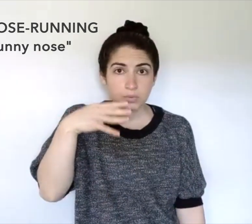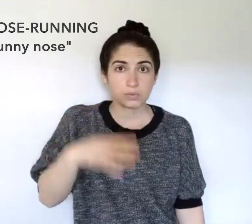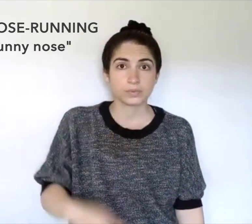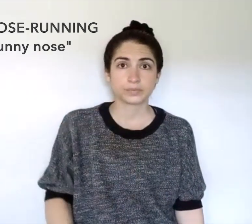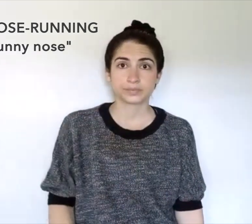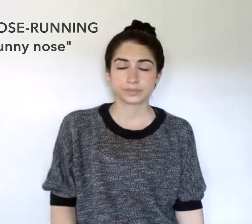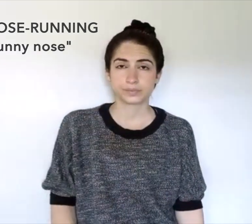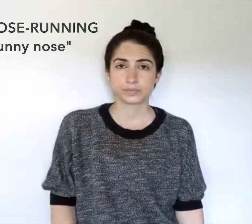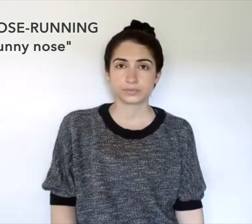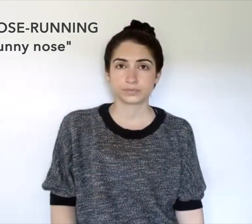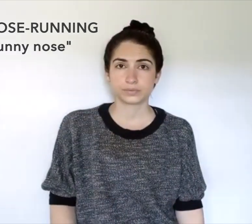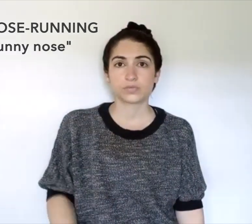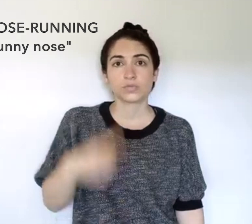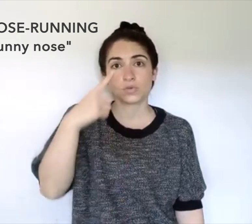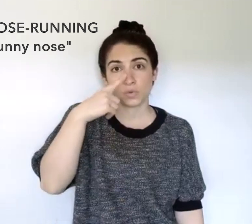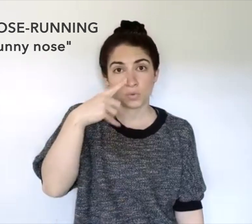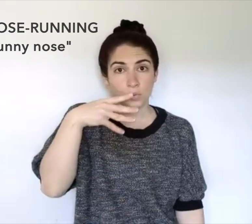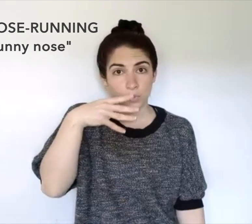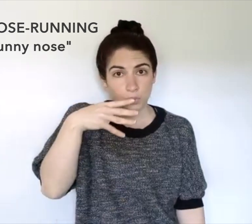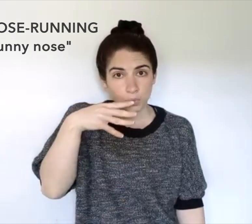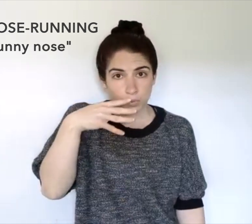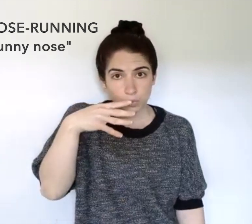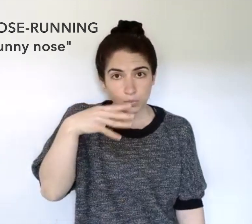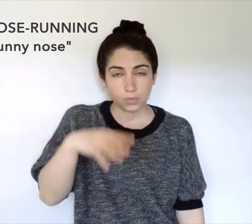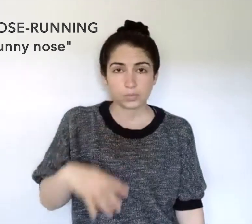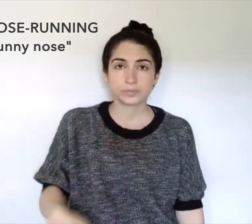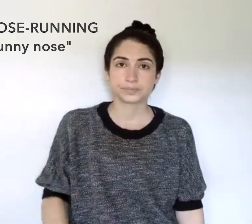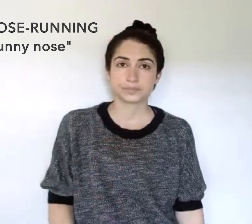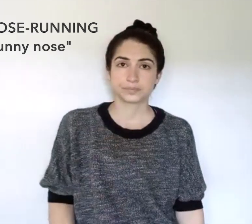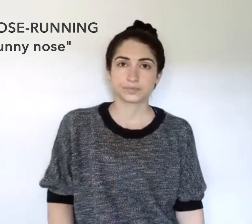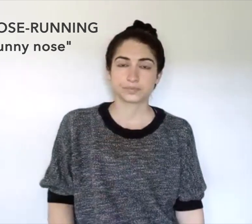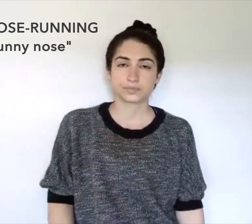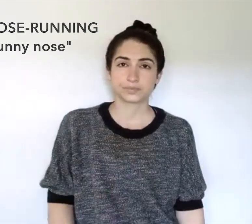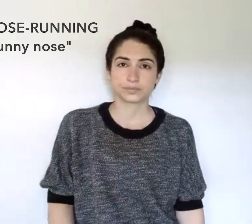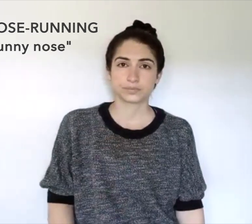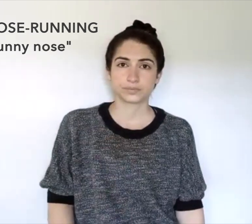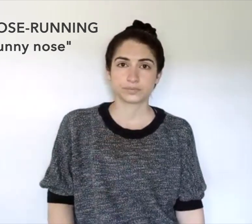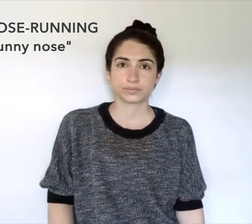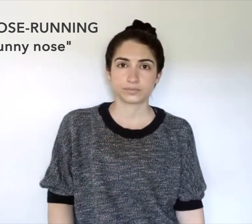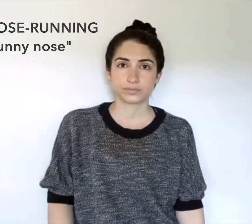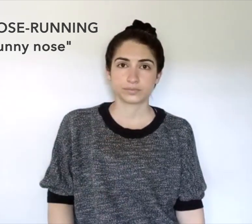to say nose running -- nose dripping out.